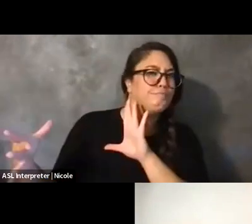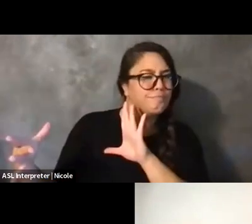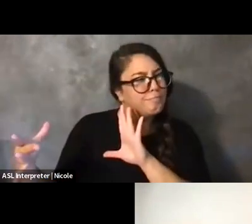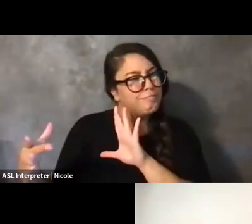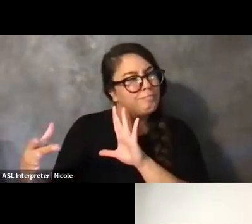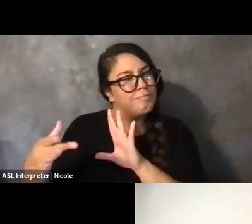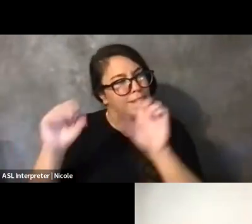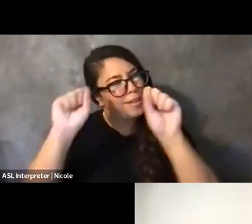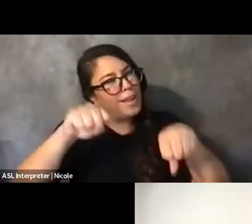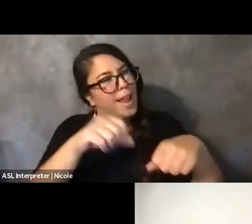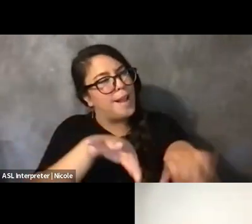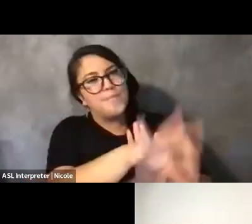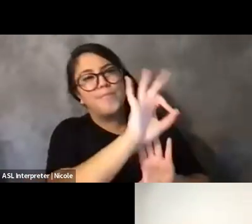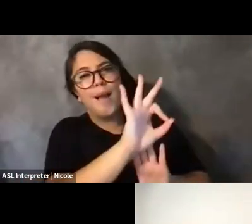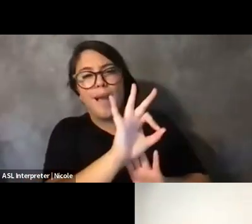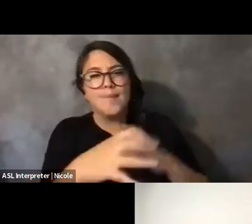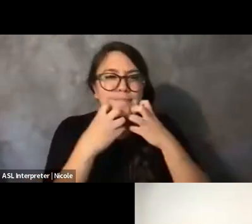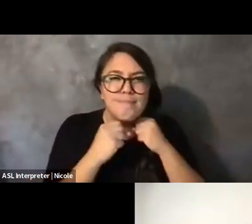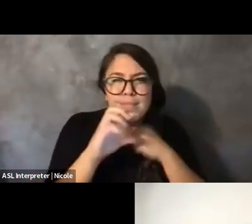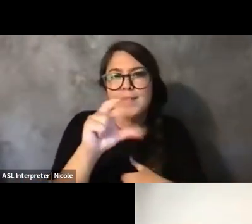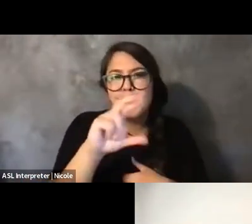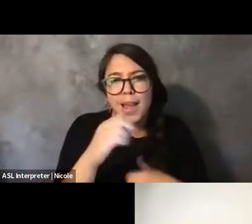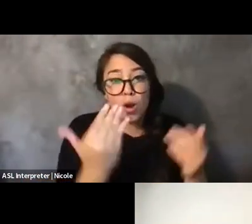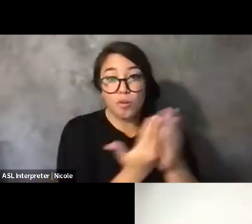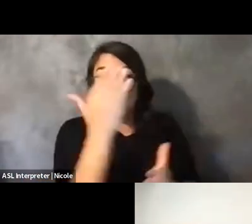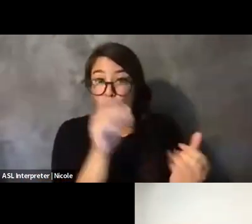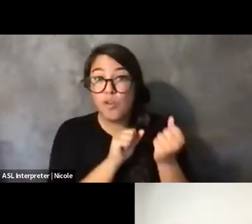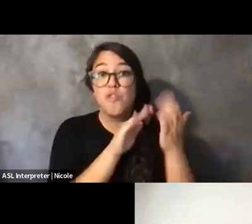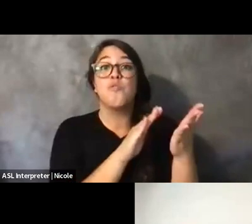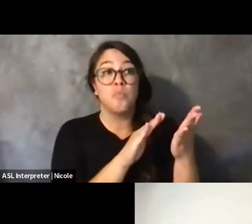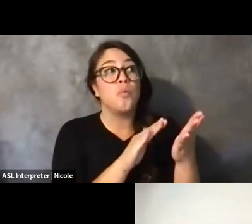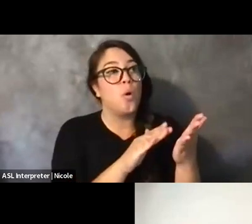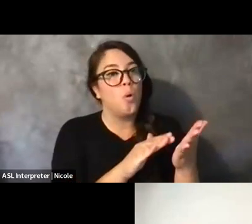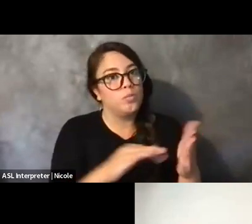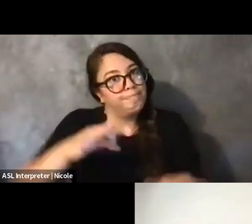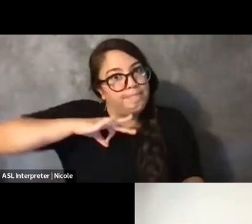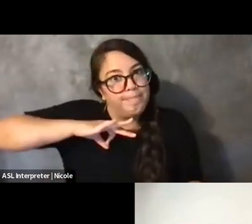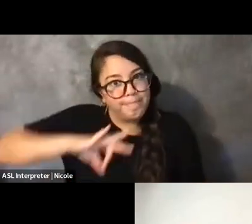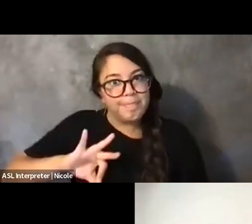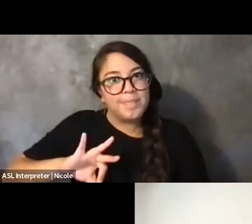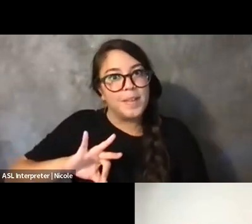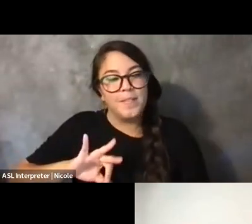And I think that helps move past, like, all the trauma and the burden